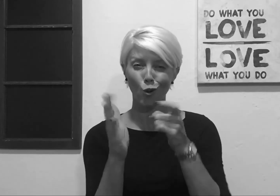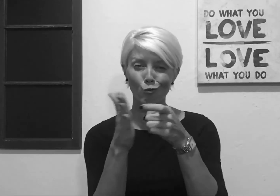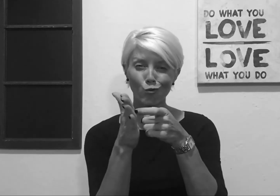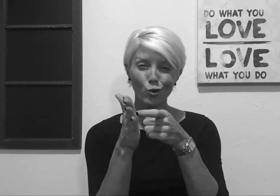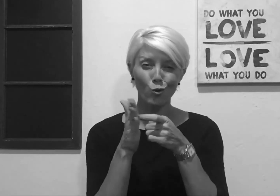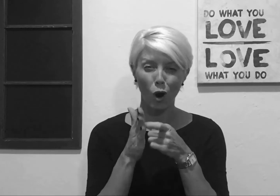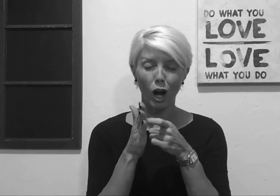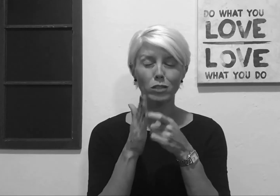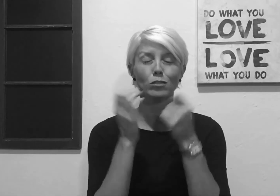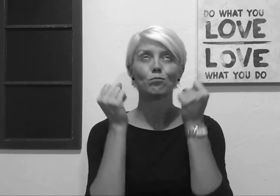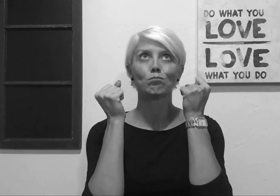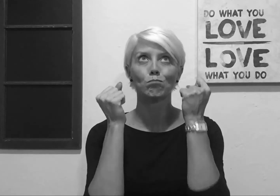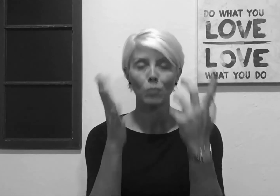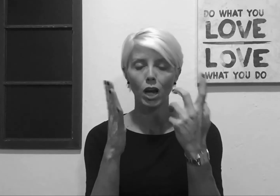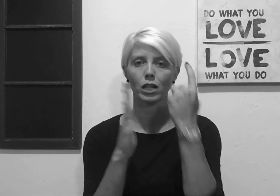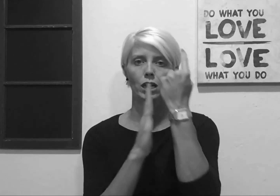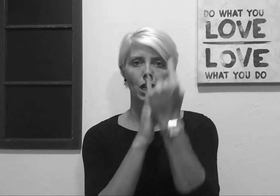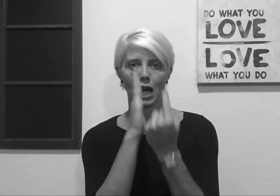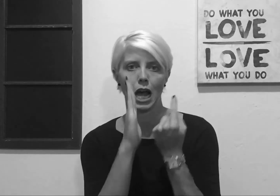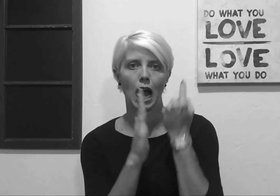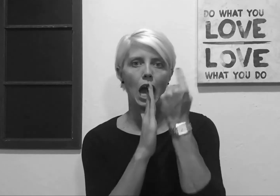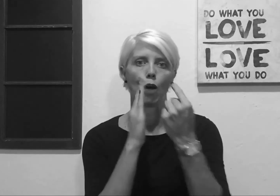requires a lot of hours